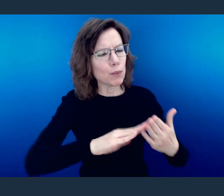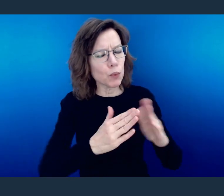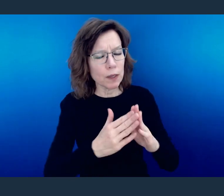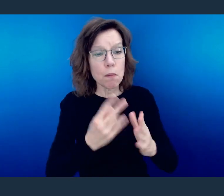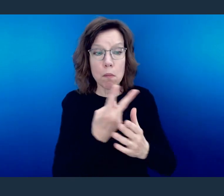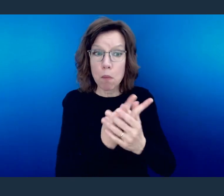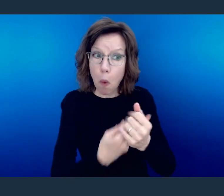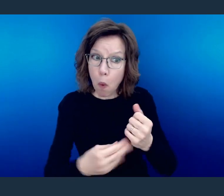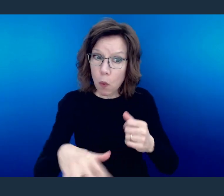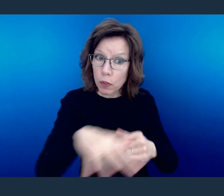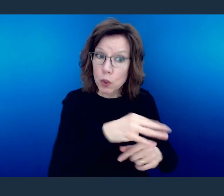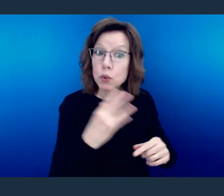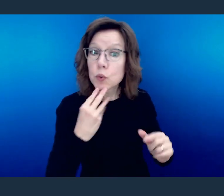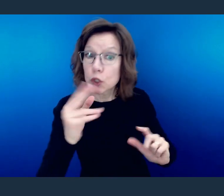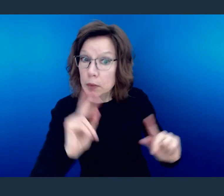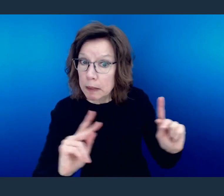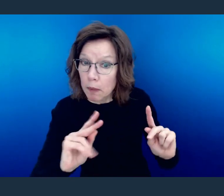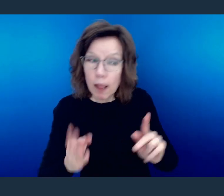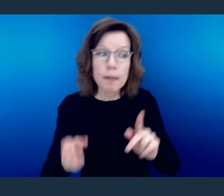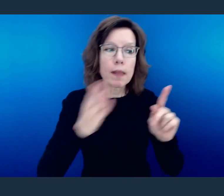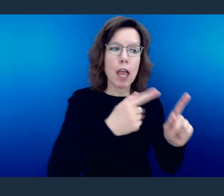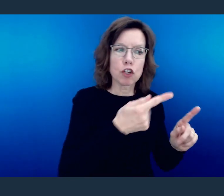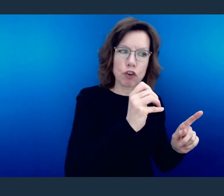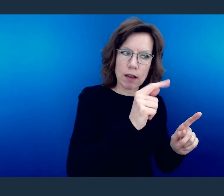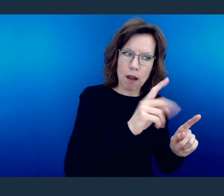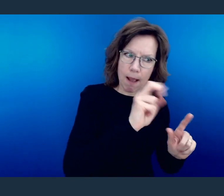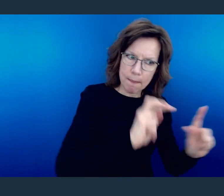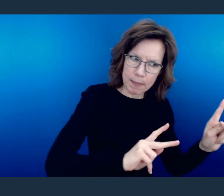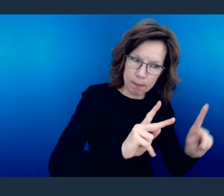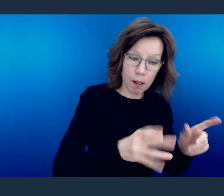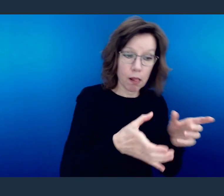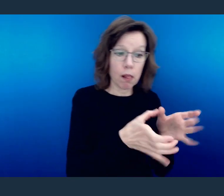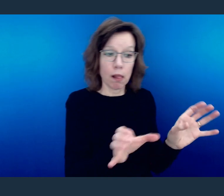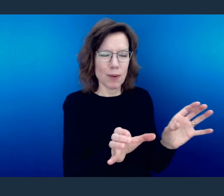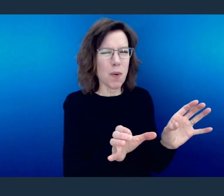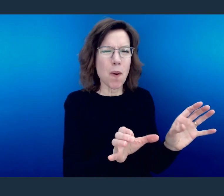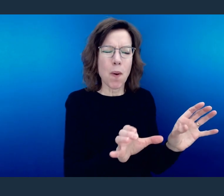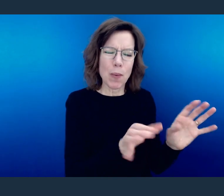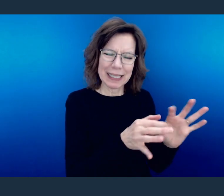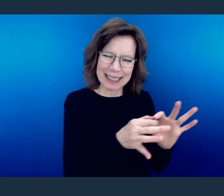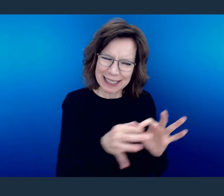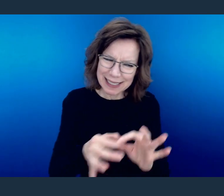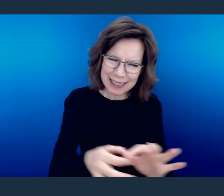gentile community of who they are as one body in Christ.